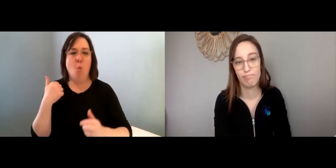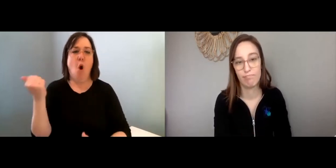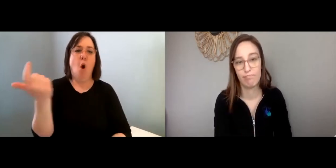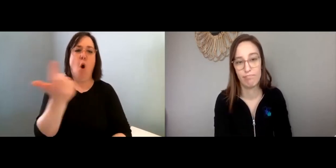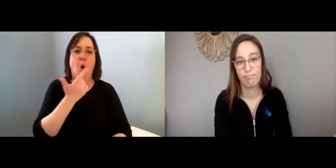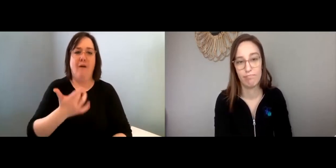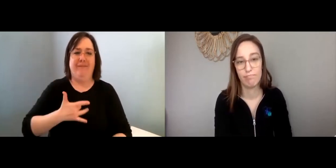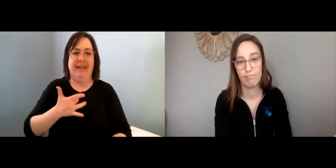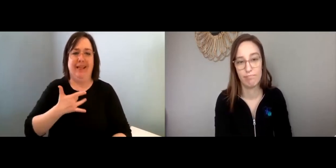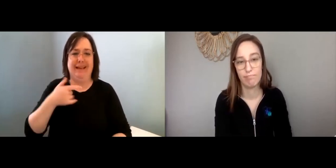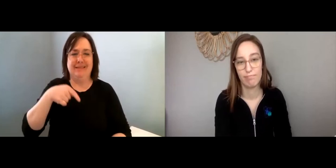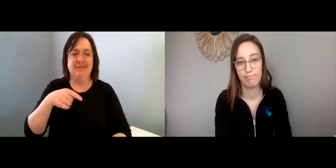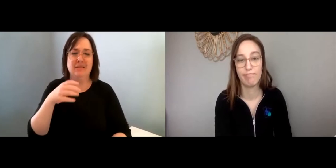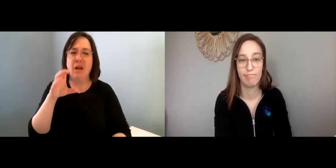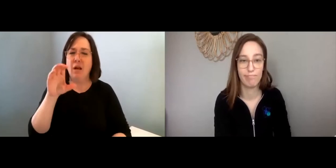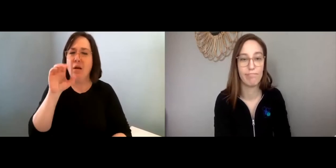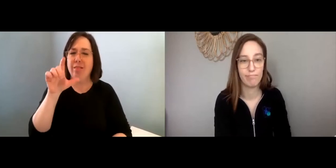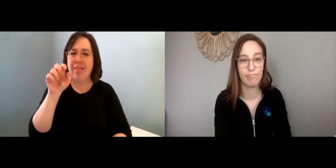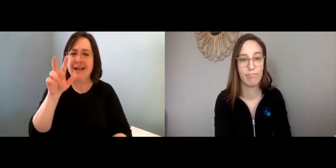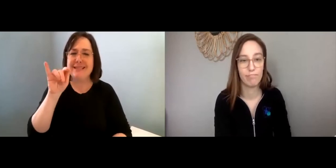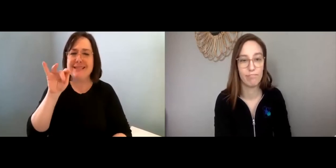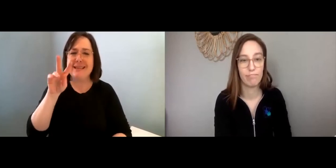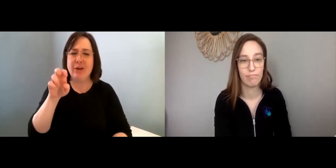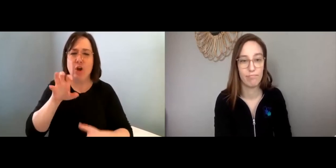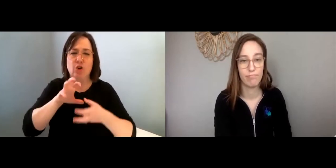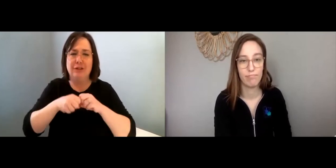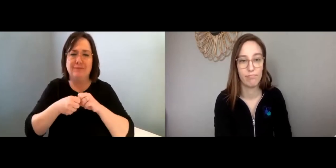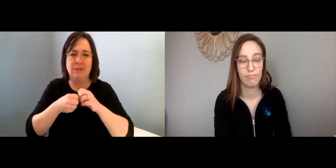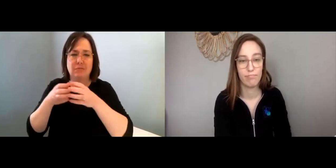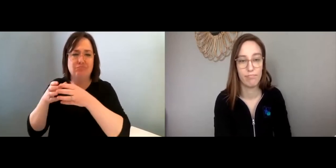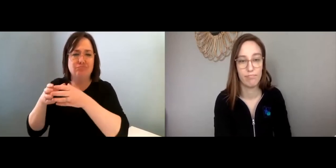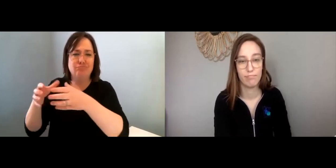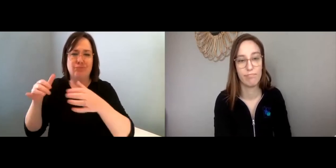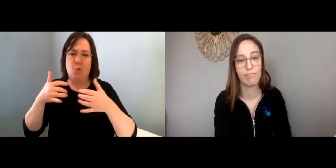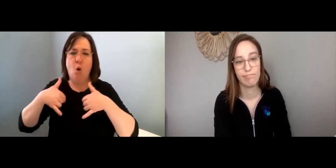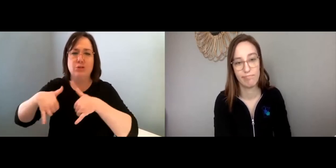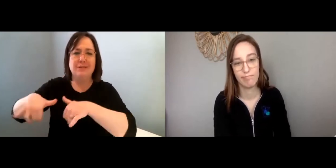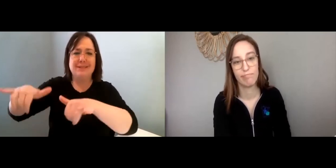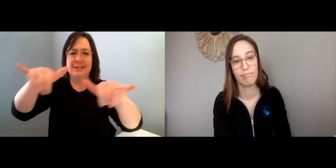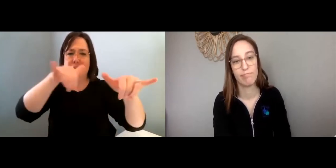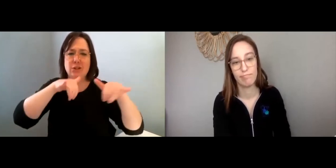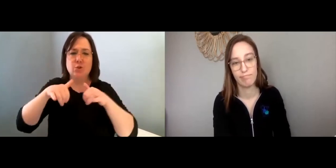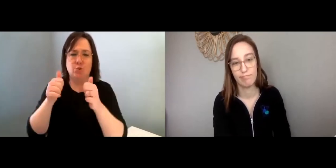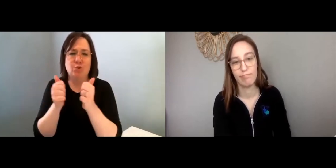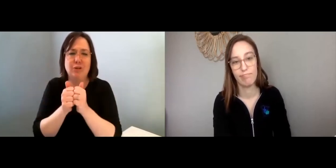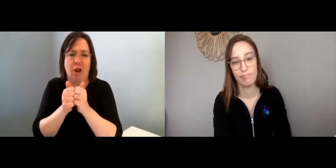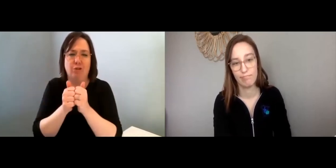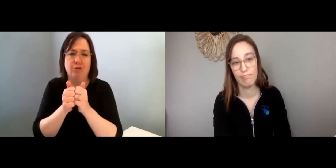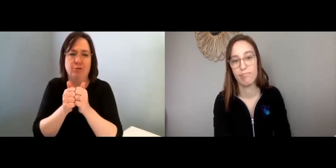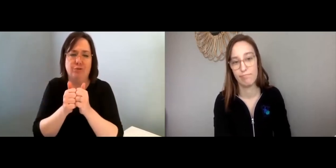And I think that’s part of what we’re all feeling right now, that collective grief. We're all going through this together.